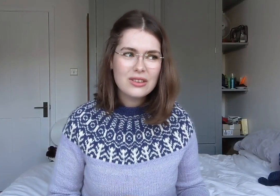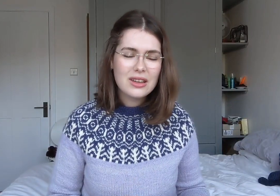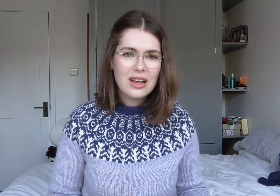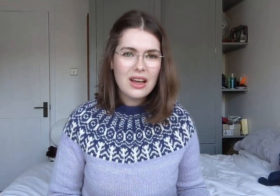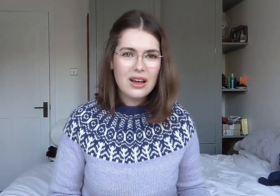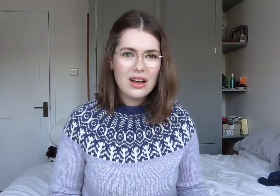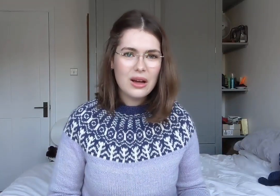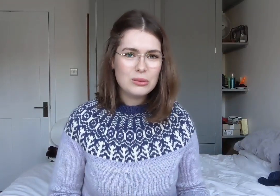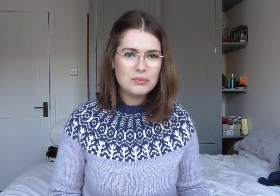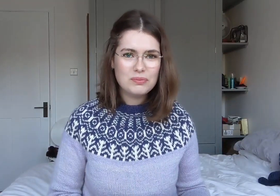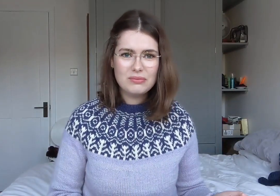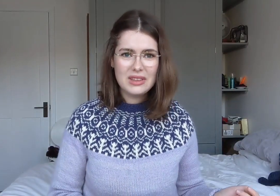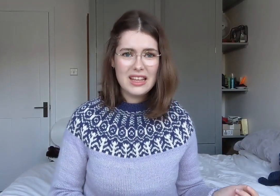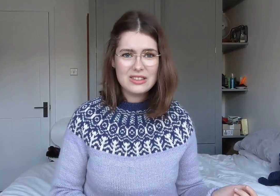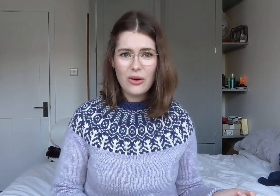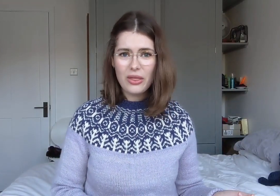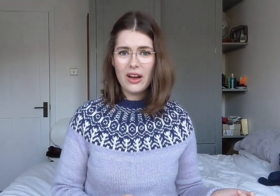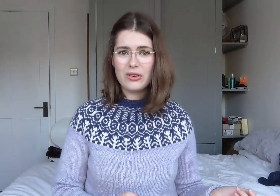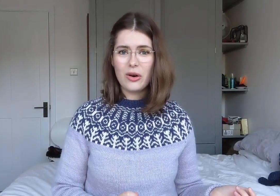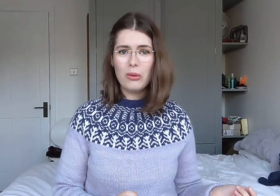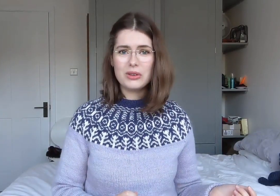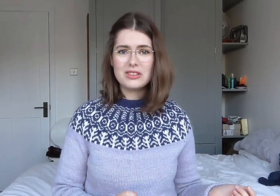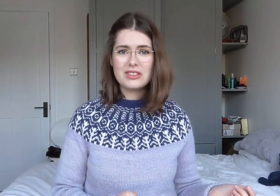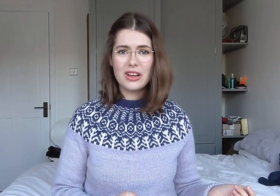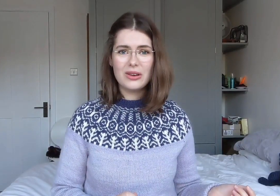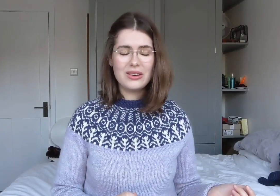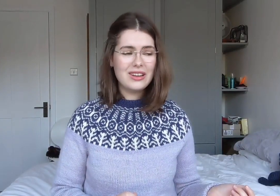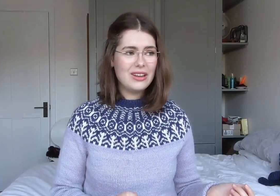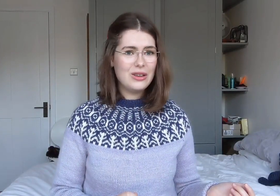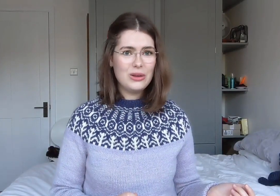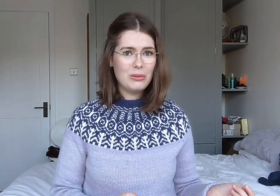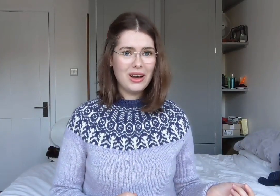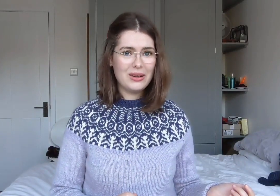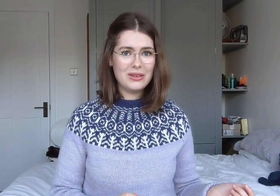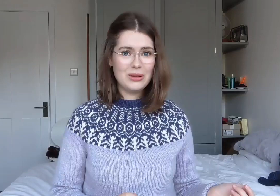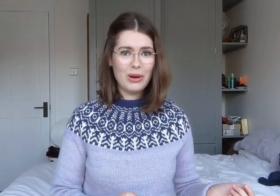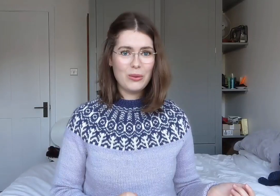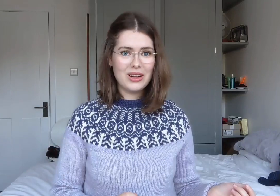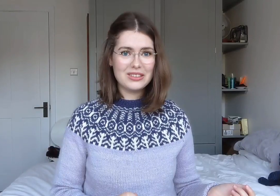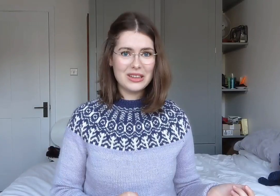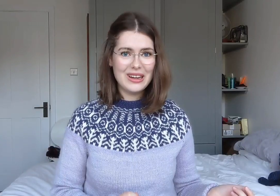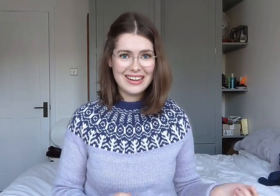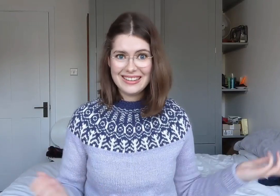It's not that uncommon so you may well do.